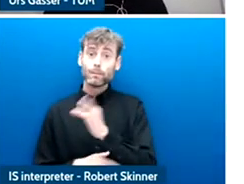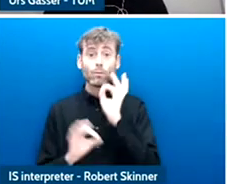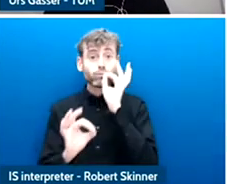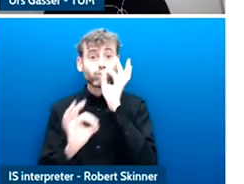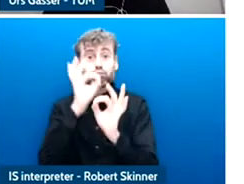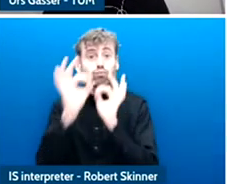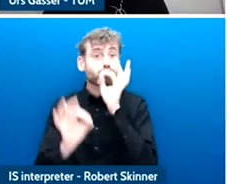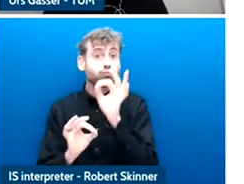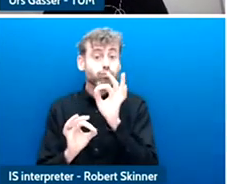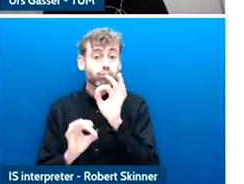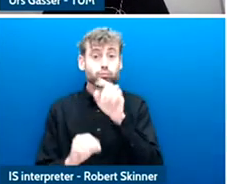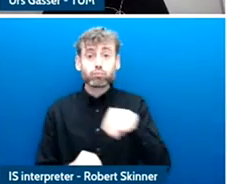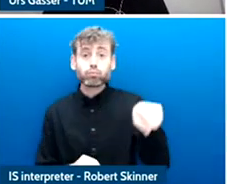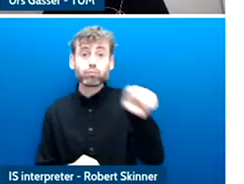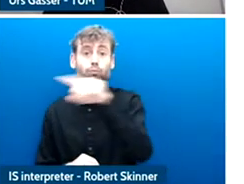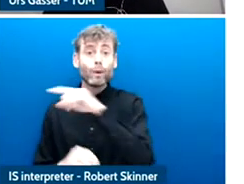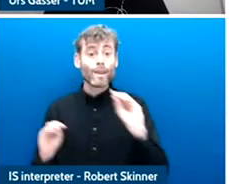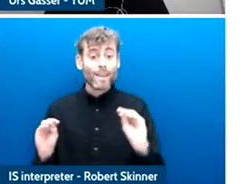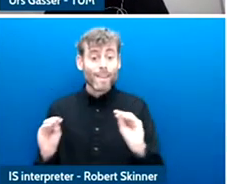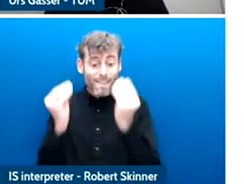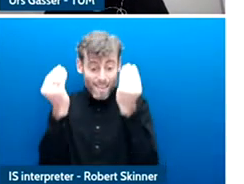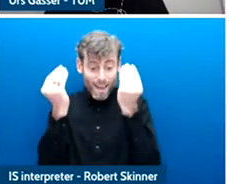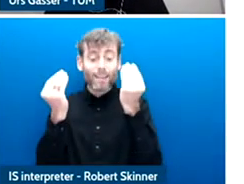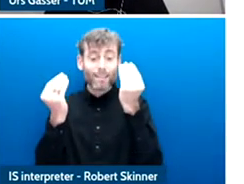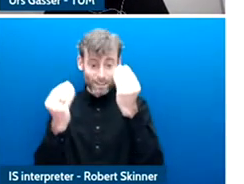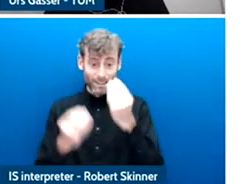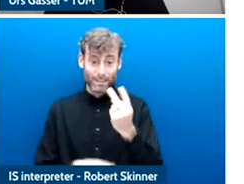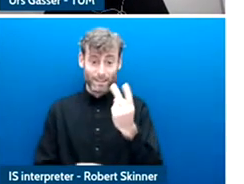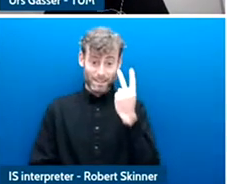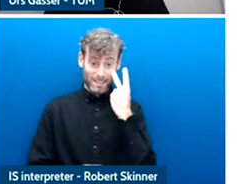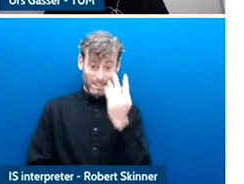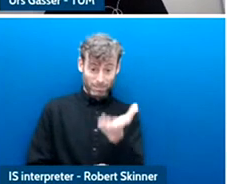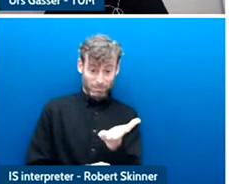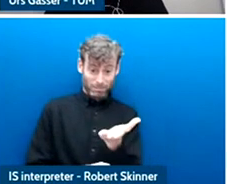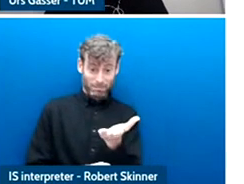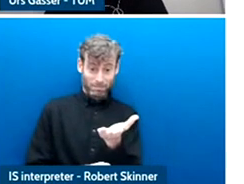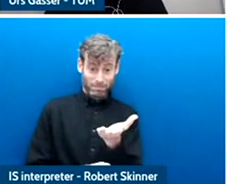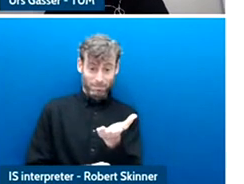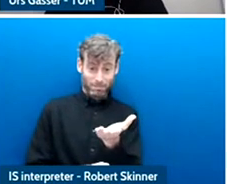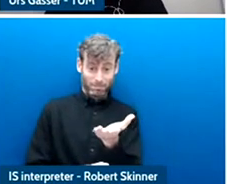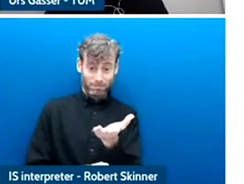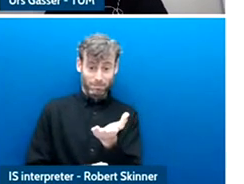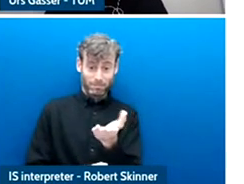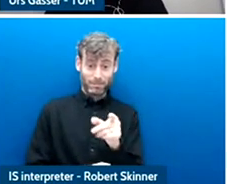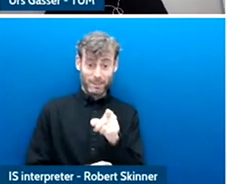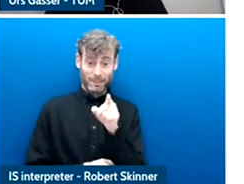conducted by Sandra and Alex, you see it's actually not trivial to pull it